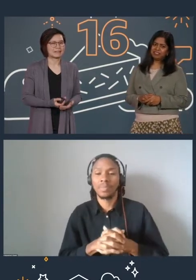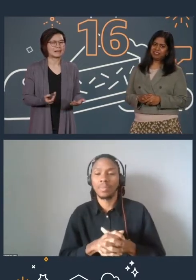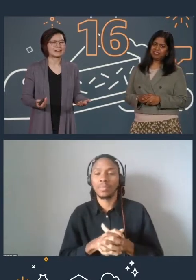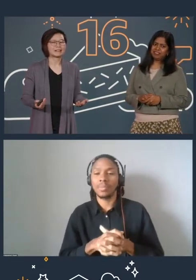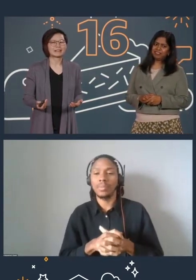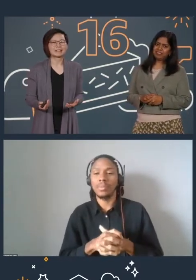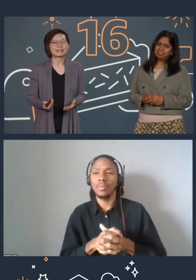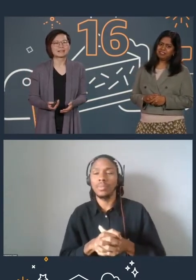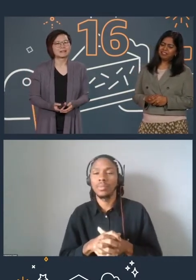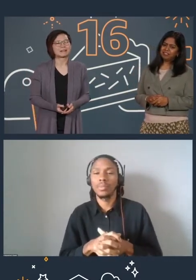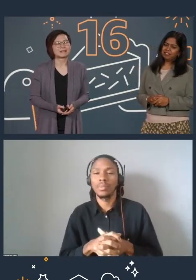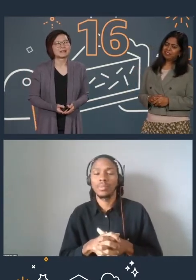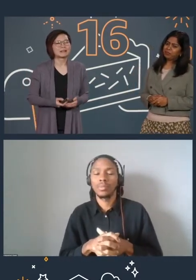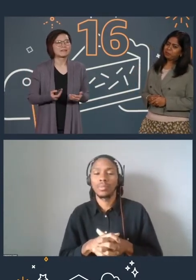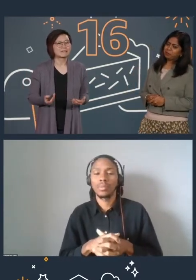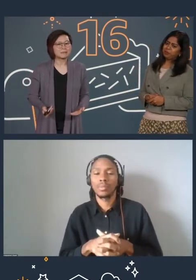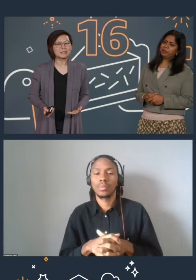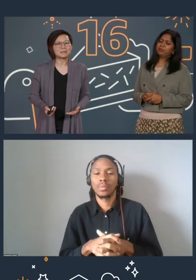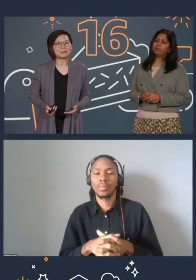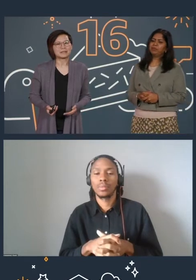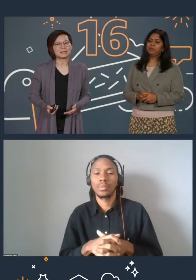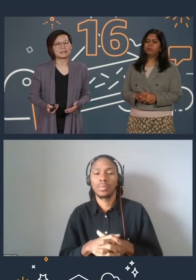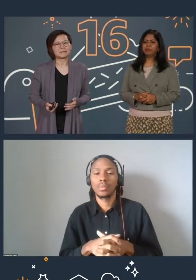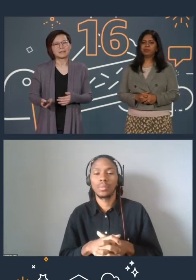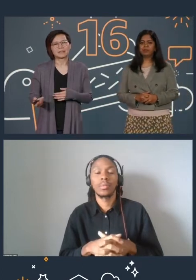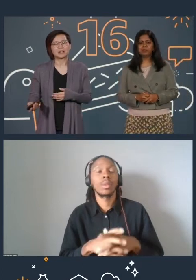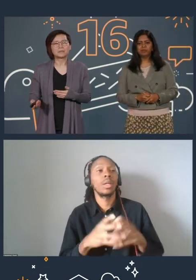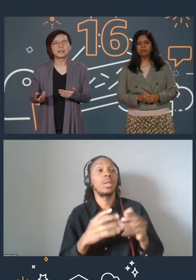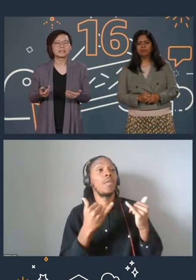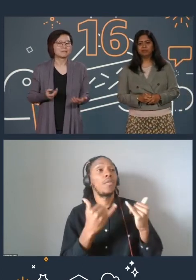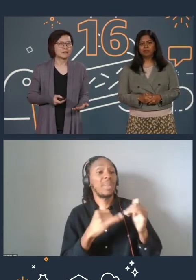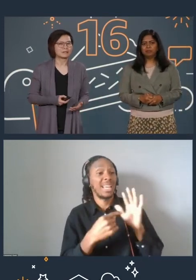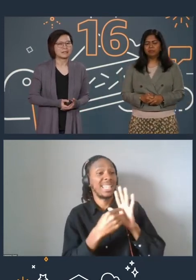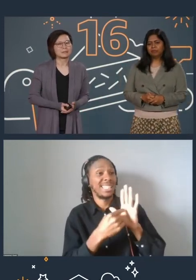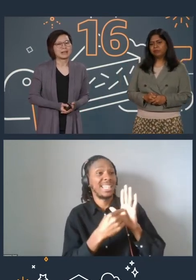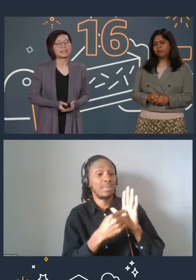All right, so from the demo earlier, the object and block learning plans